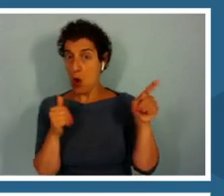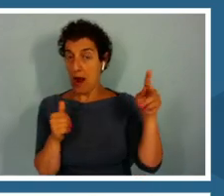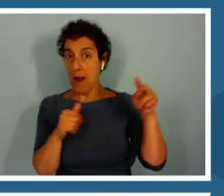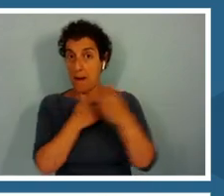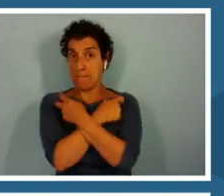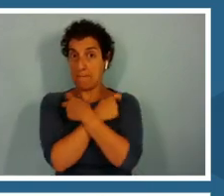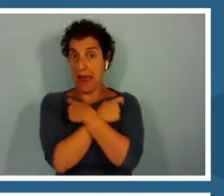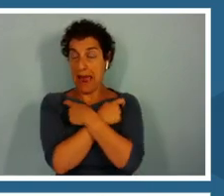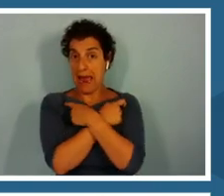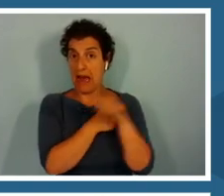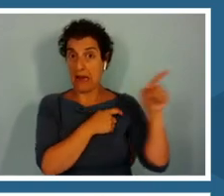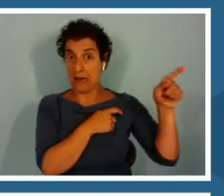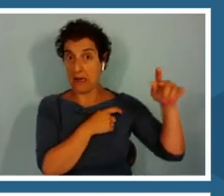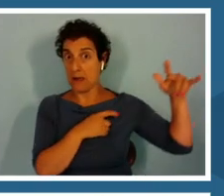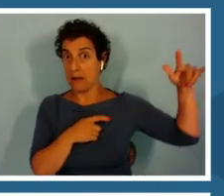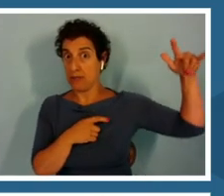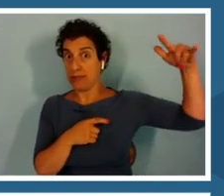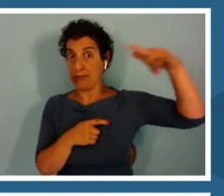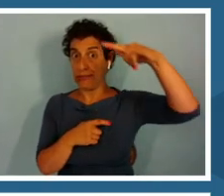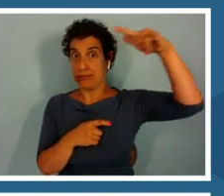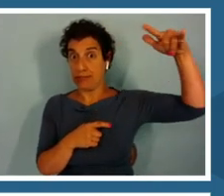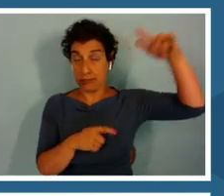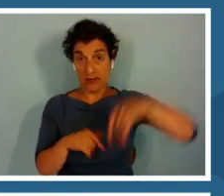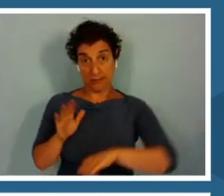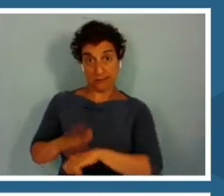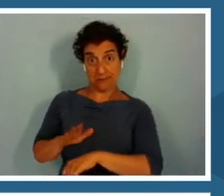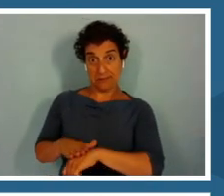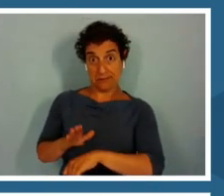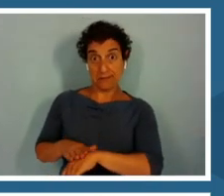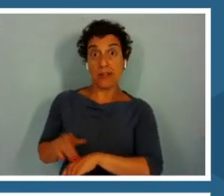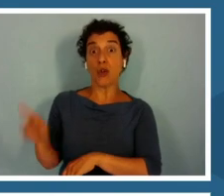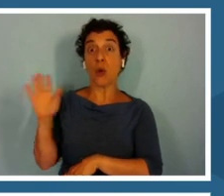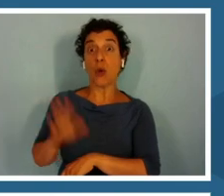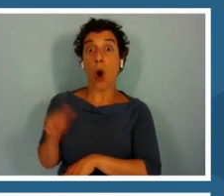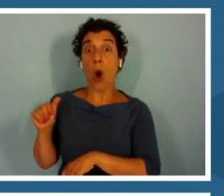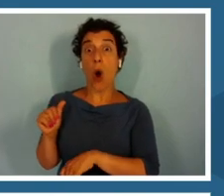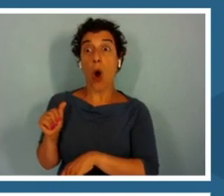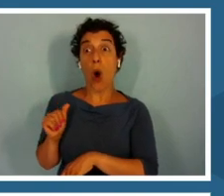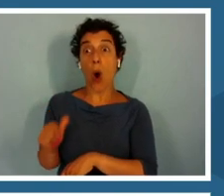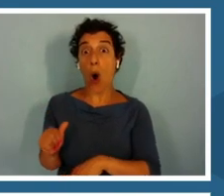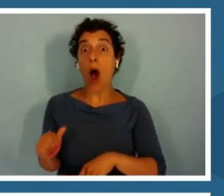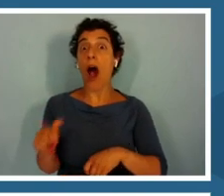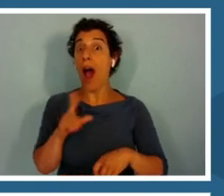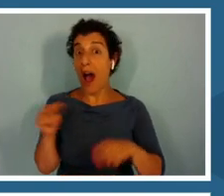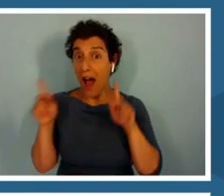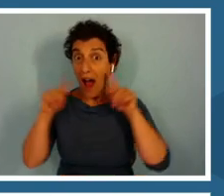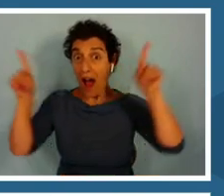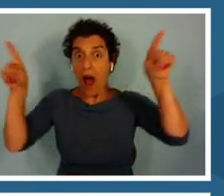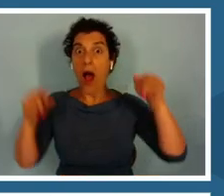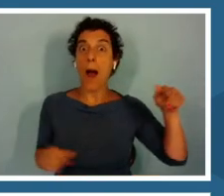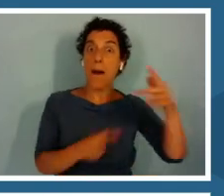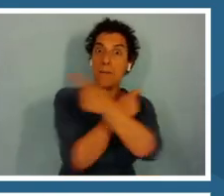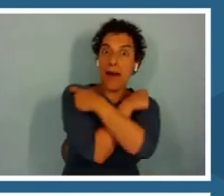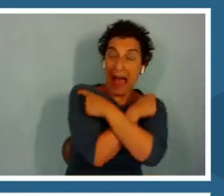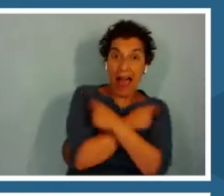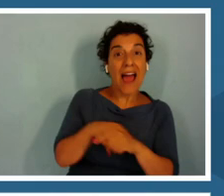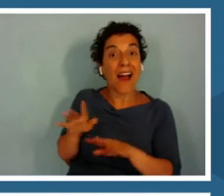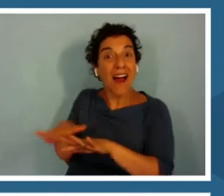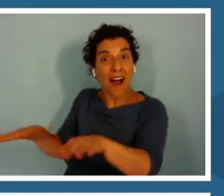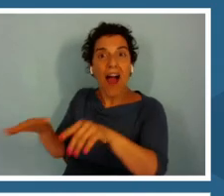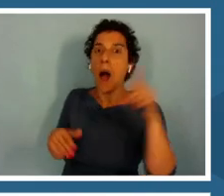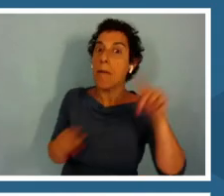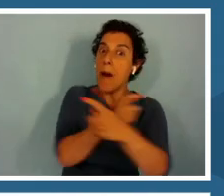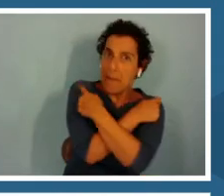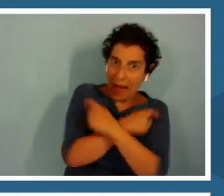hey, if you're making a call, there might be a bat around and it will try to get you.